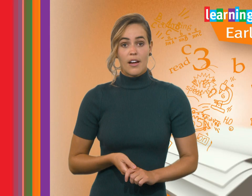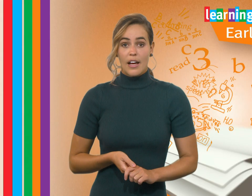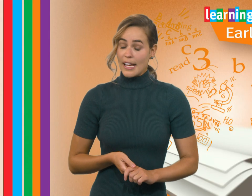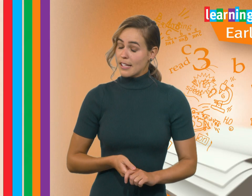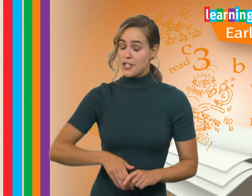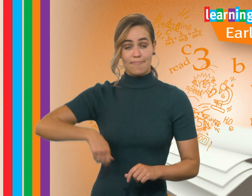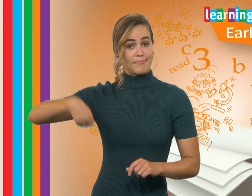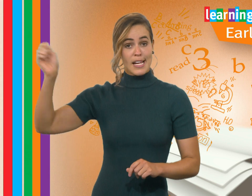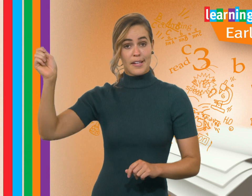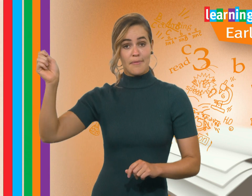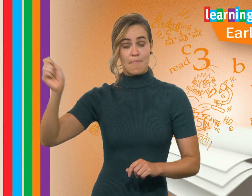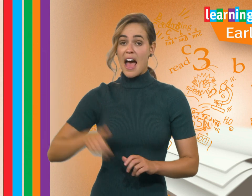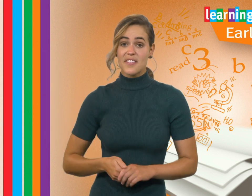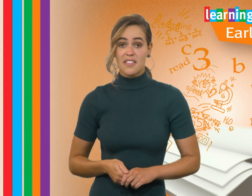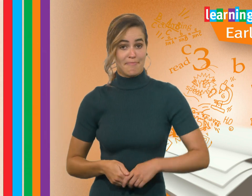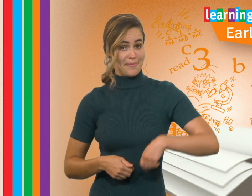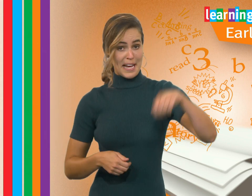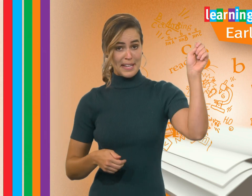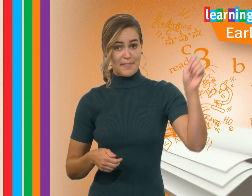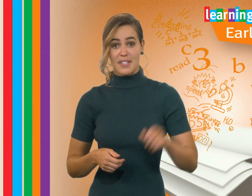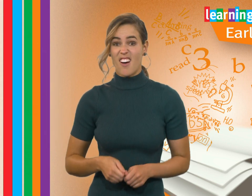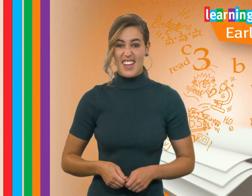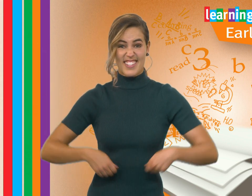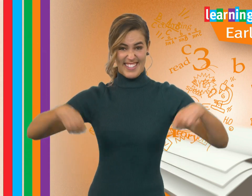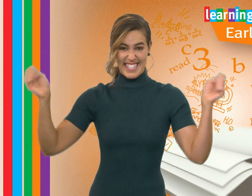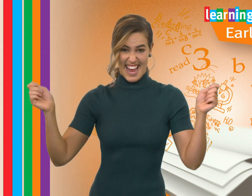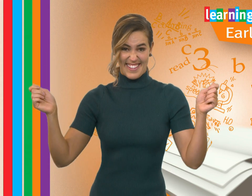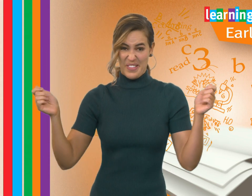English, tick. Maths, tick. Science, tick.